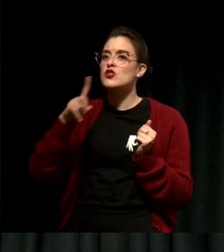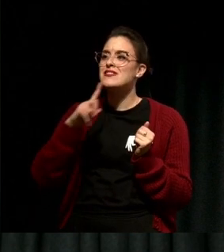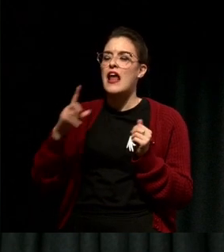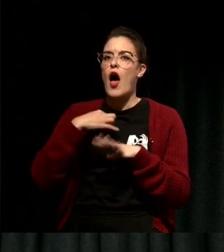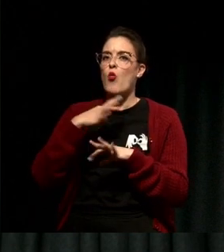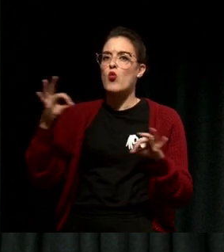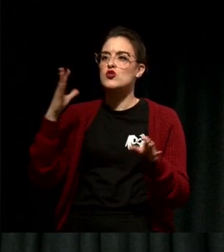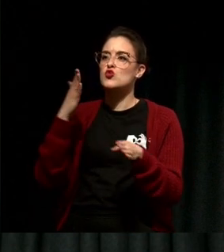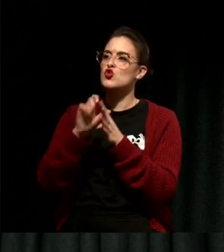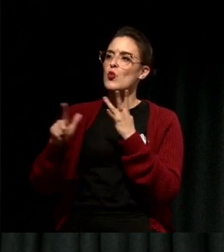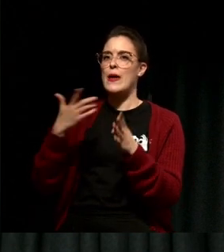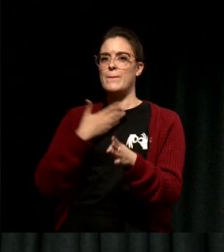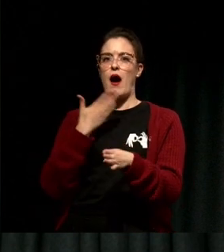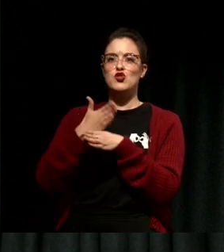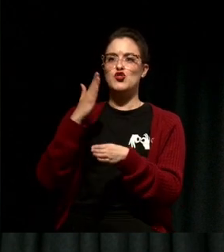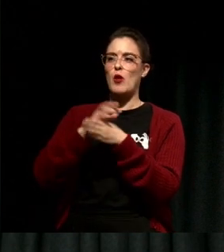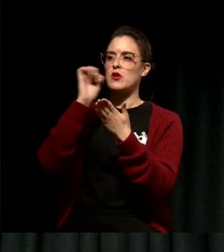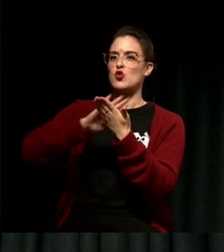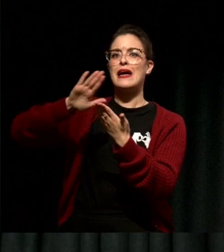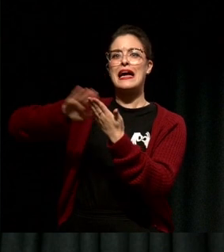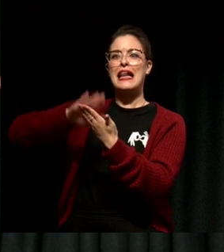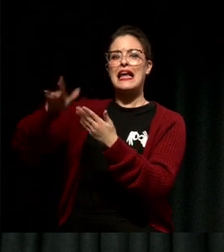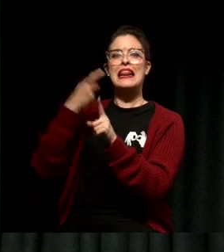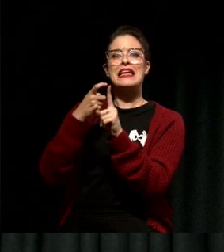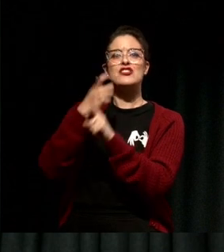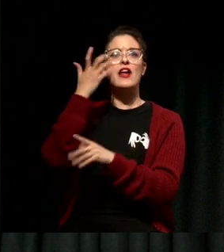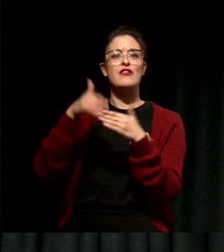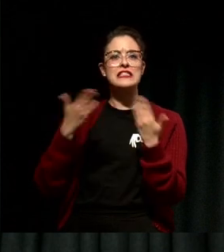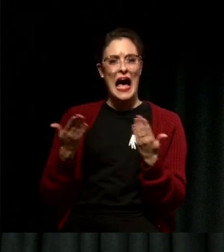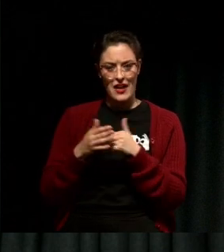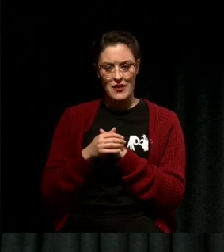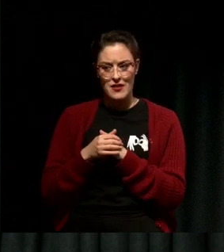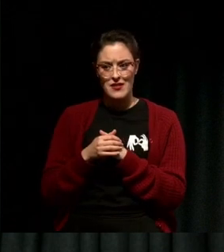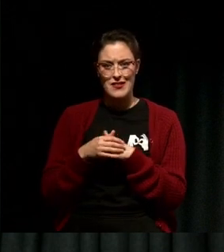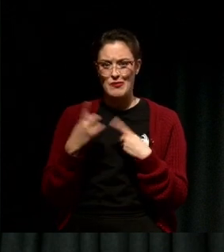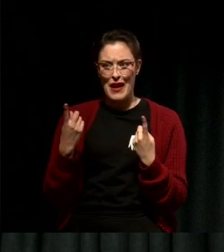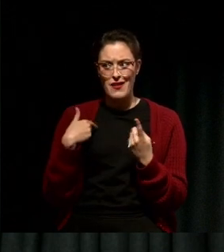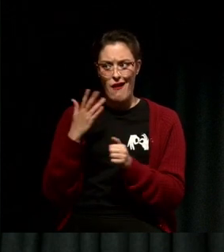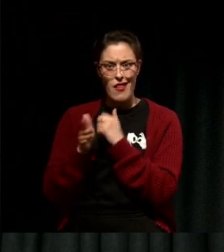every day. And the problem was that I went out to lunch every day so I didn't even use the kitchenette.